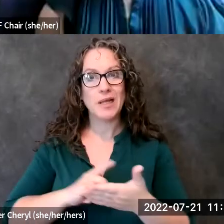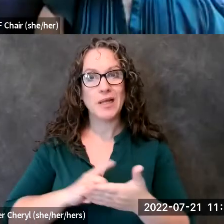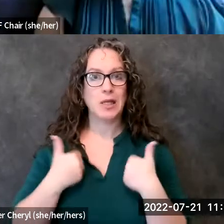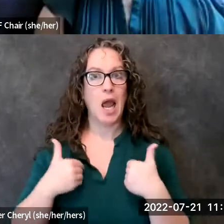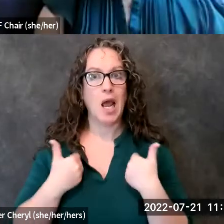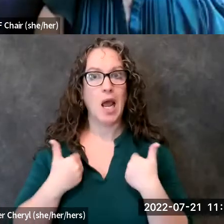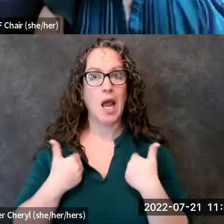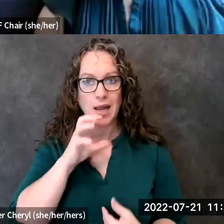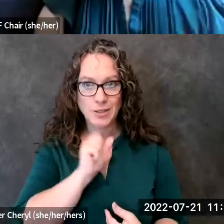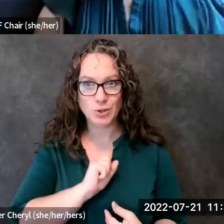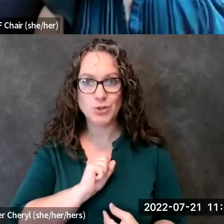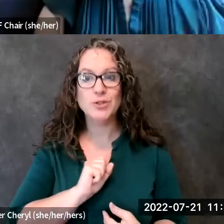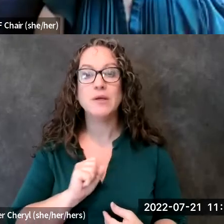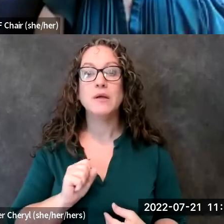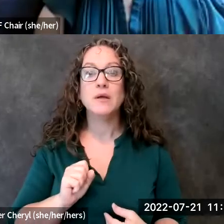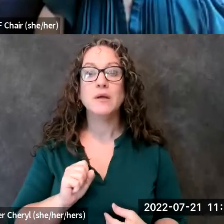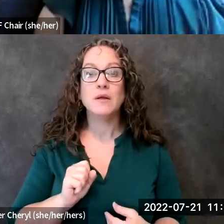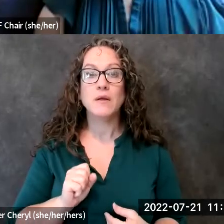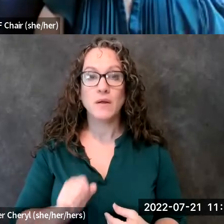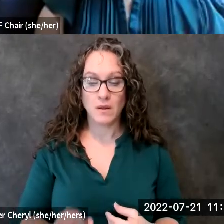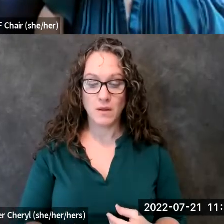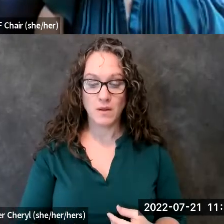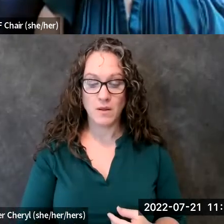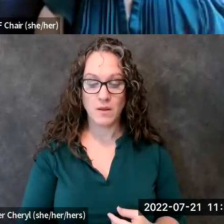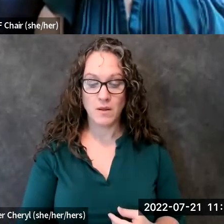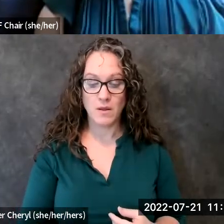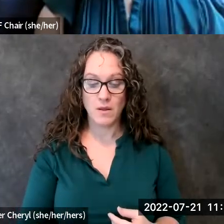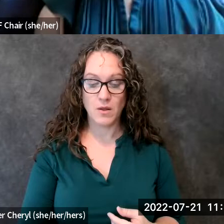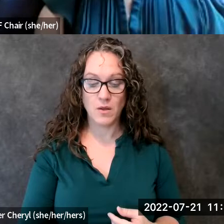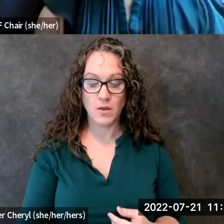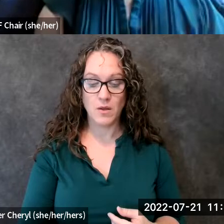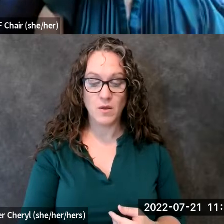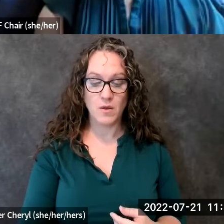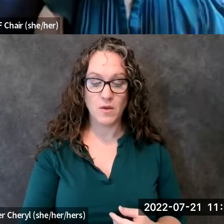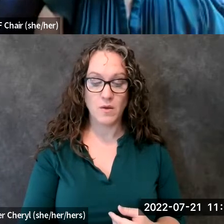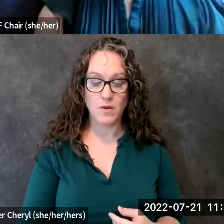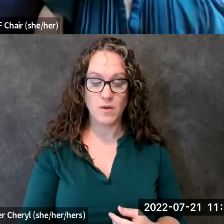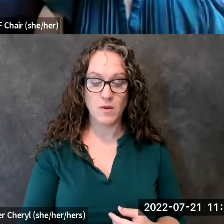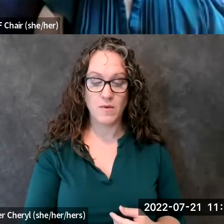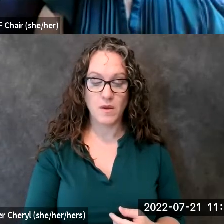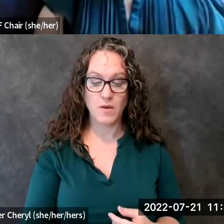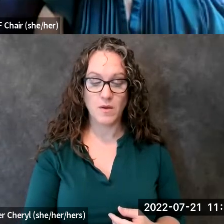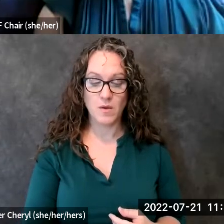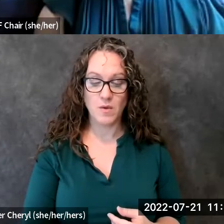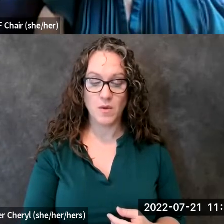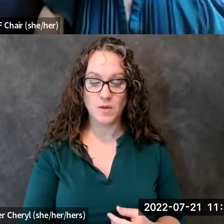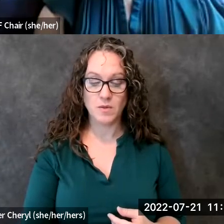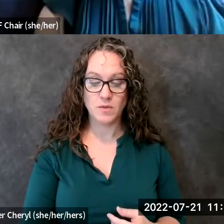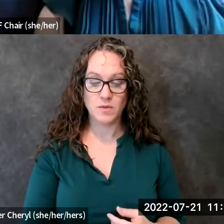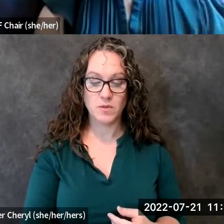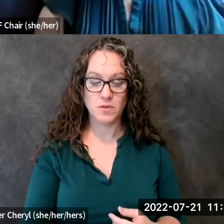and we wanted to um change that and when kaylee and i met the disability rights movement